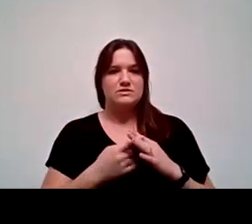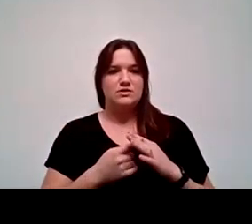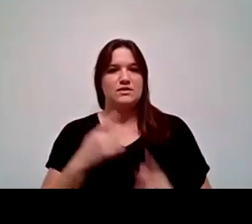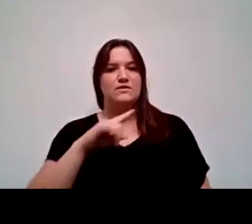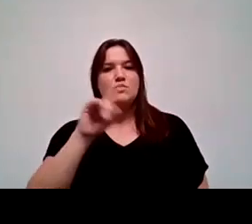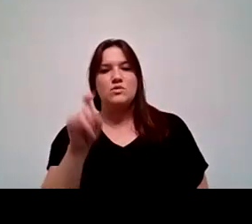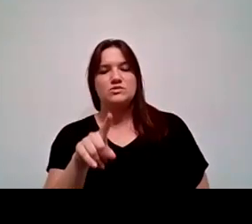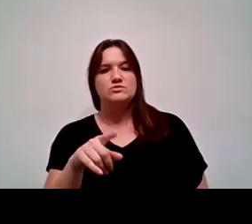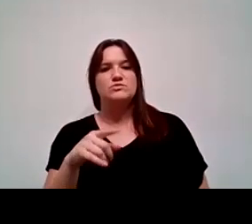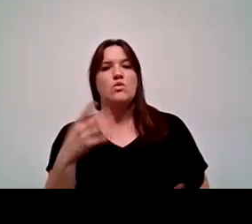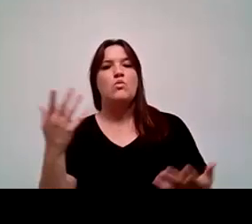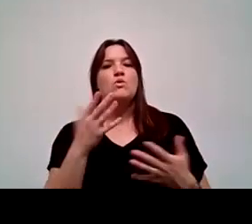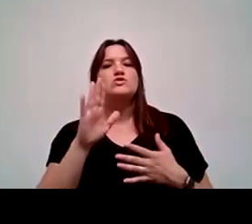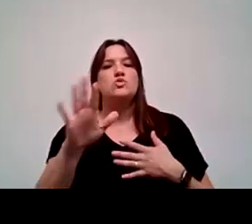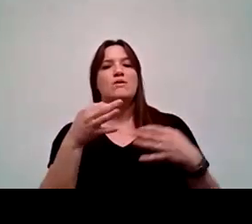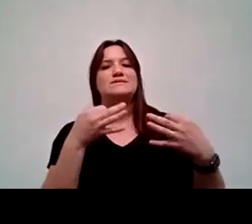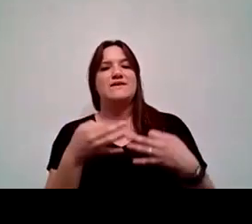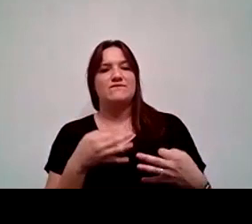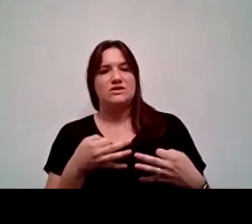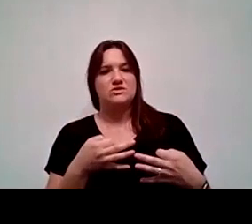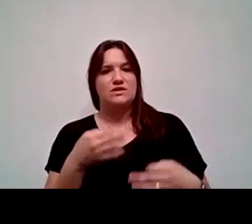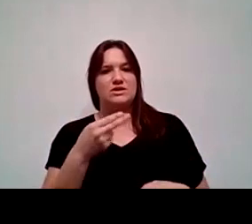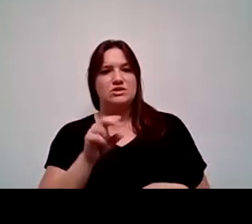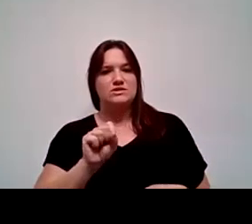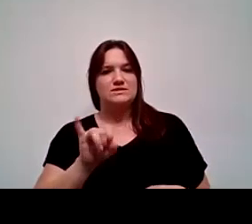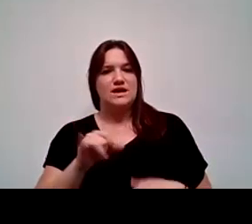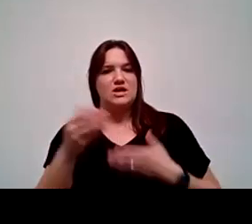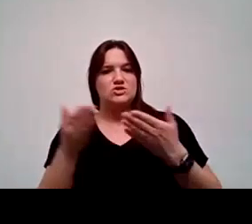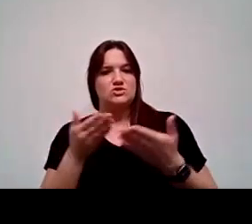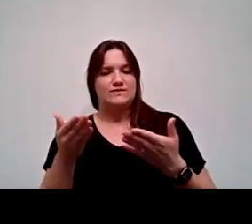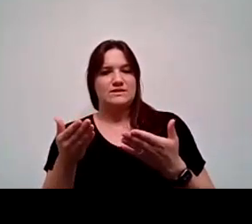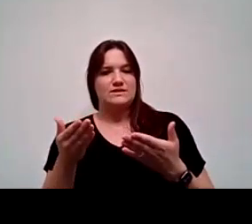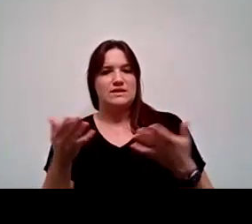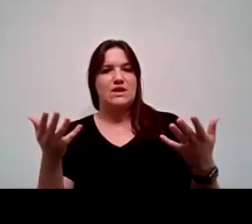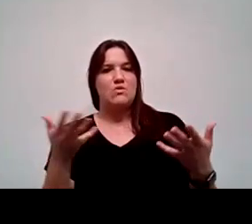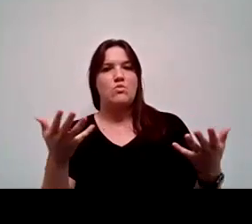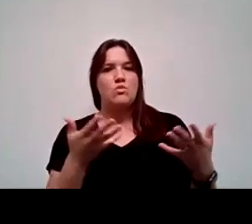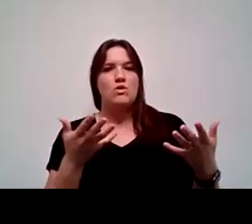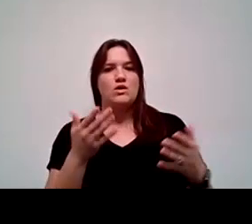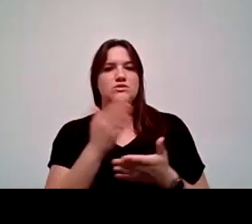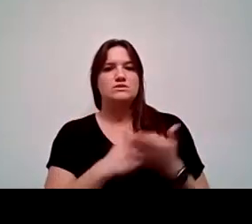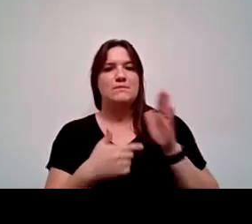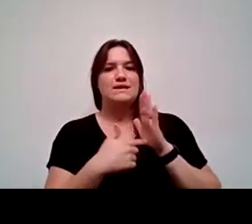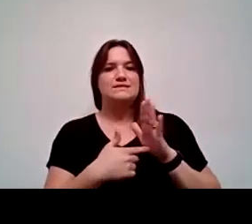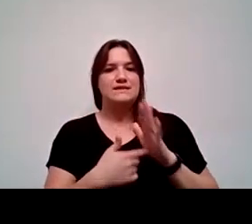what is your definition of HSI servingness and what are some current examples of servingness